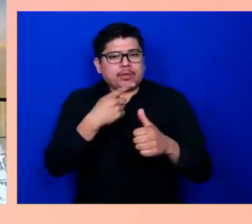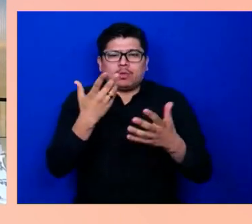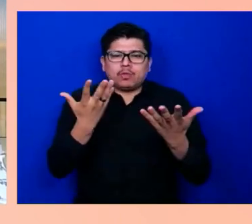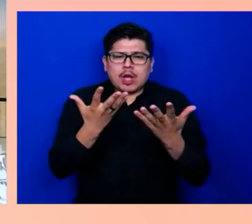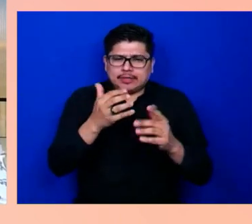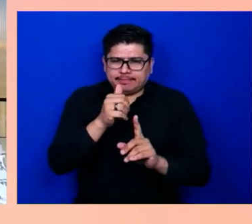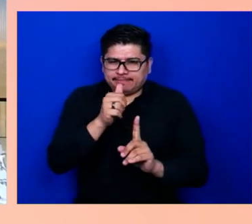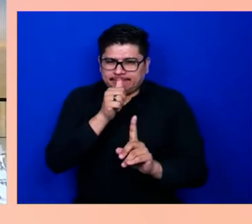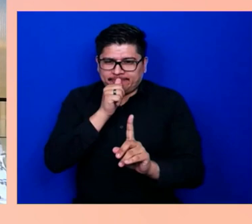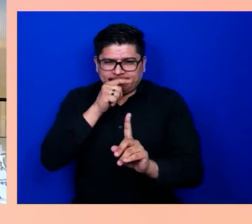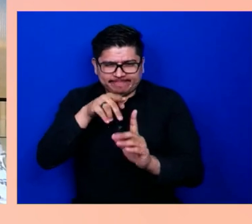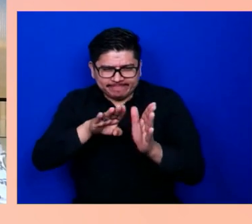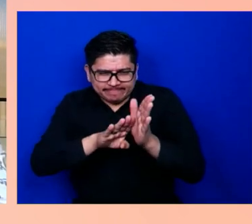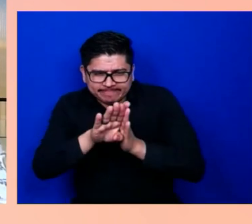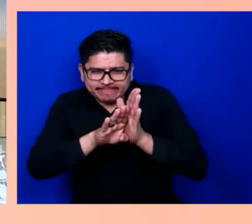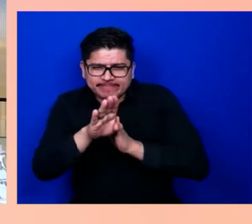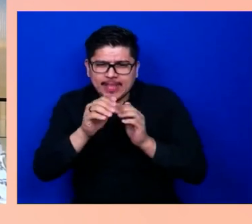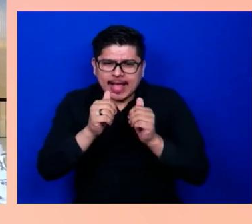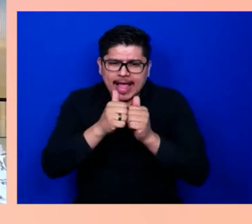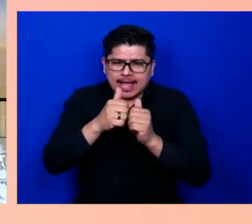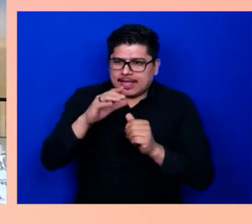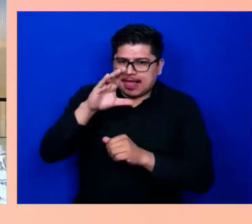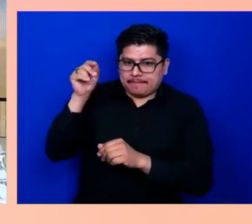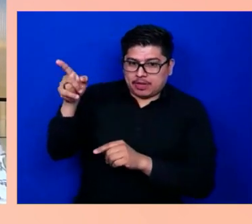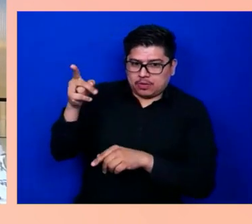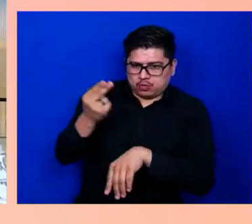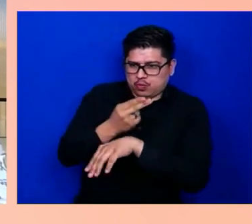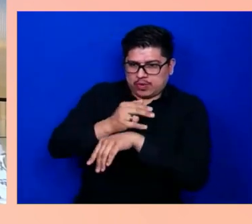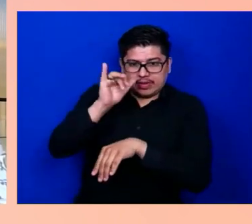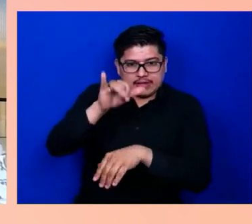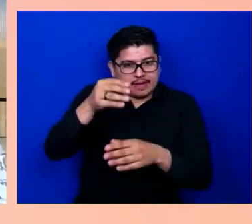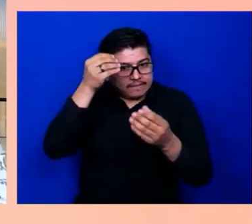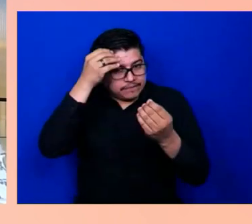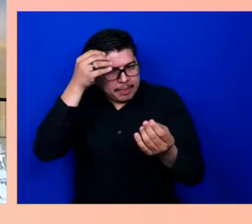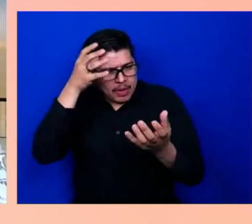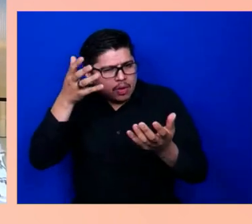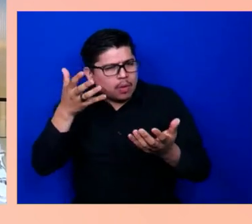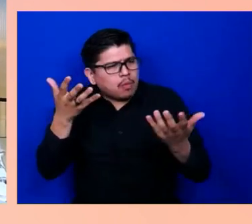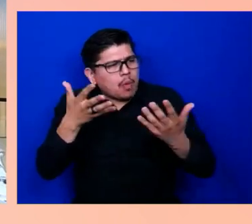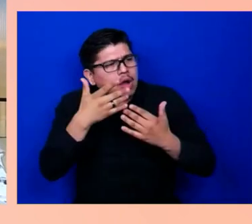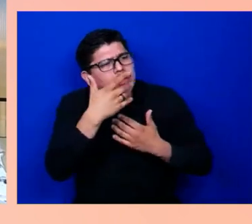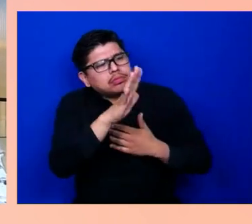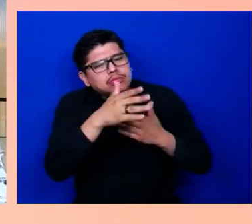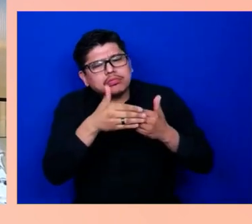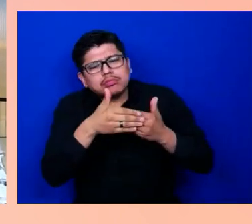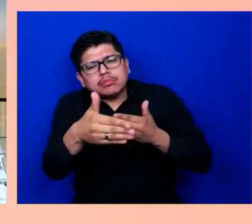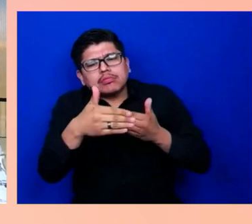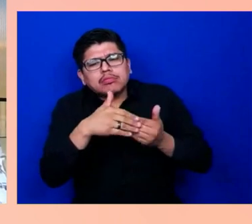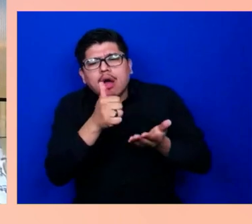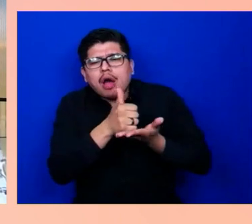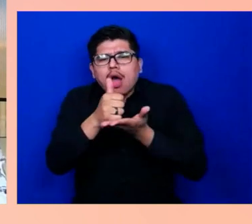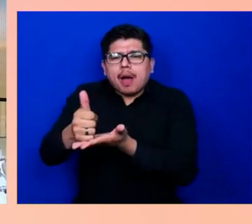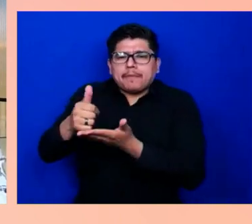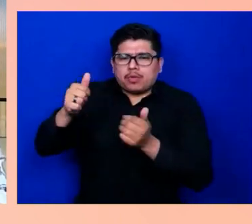those insights, to help inform what you do going forward? How did it help on this project? Yeah, insight is everything.